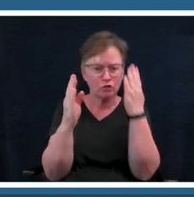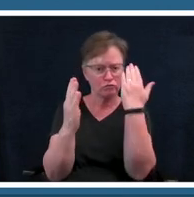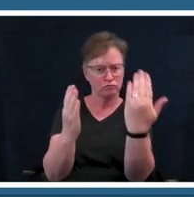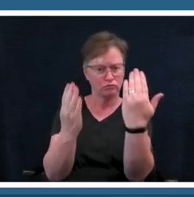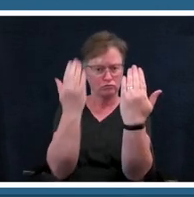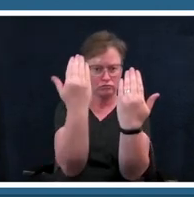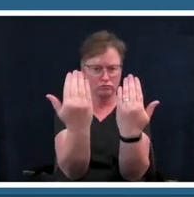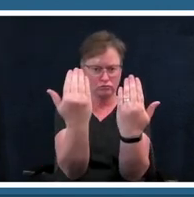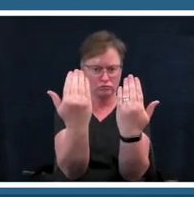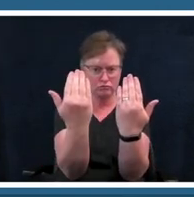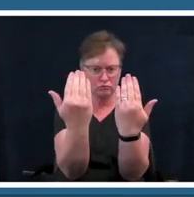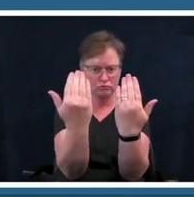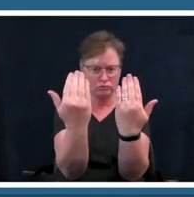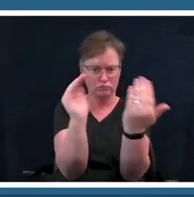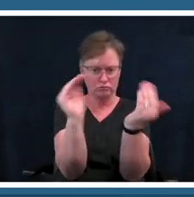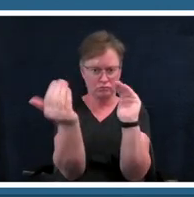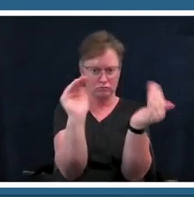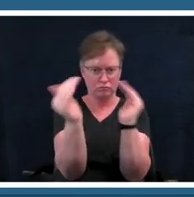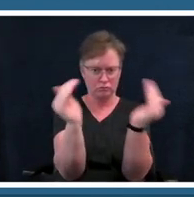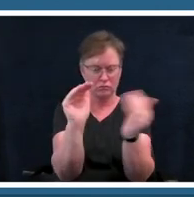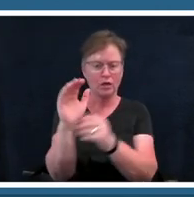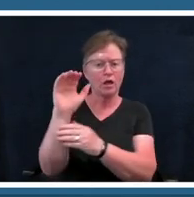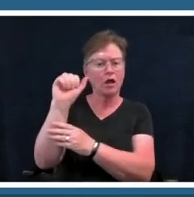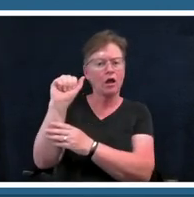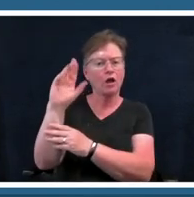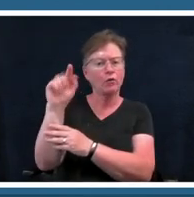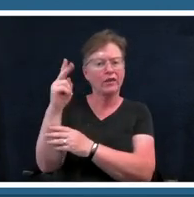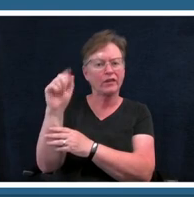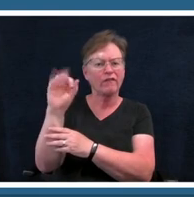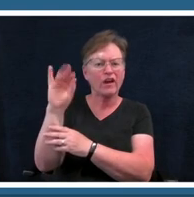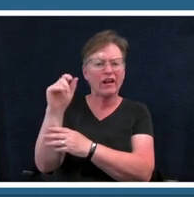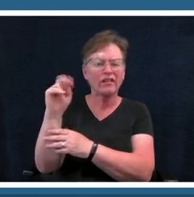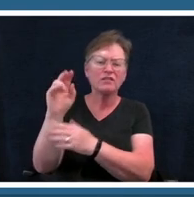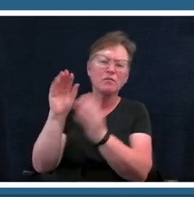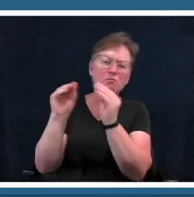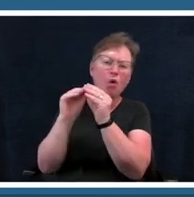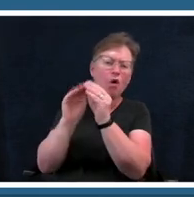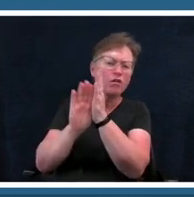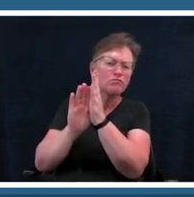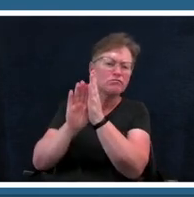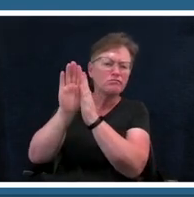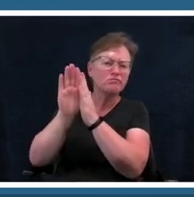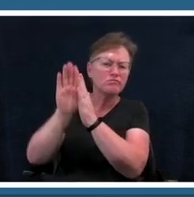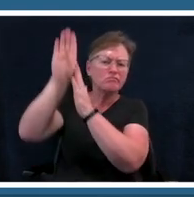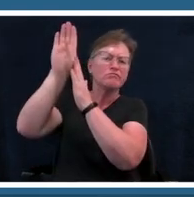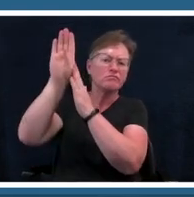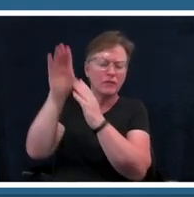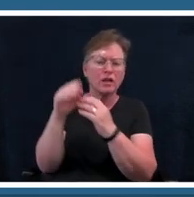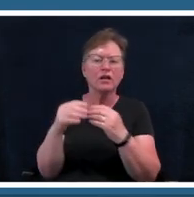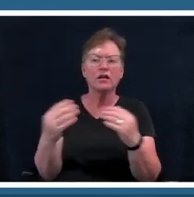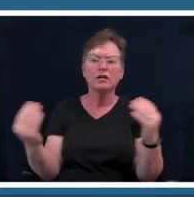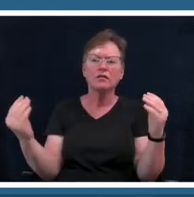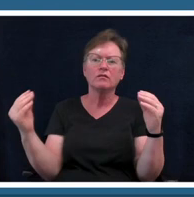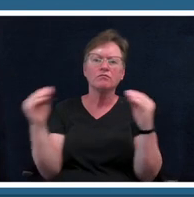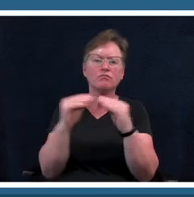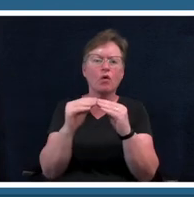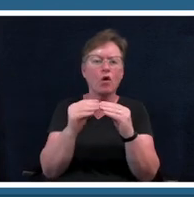franklin has kind of developed it a little bit more she's gone further into